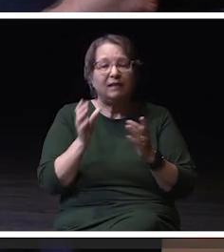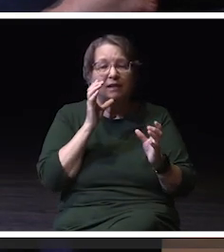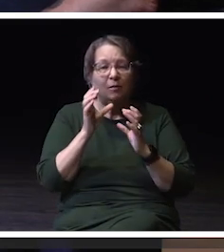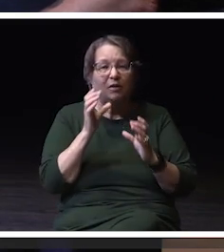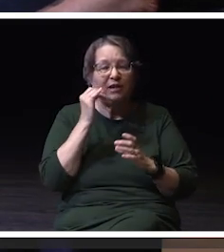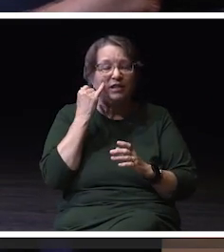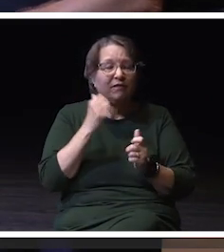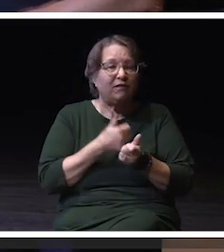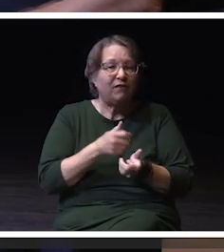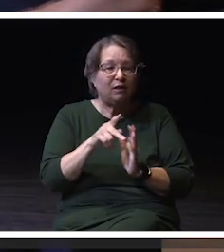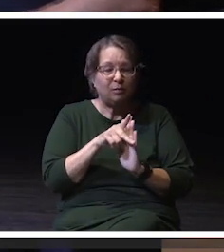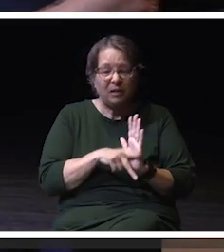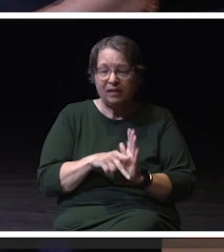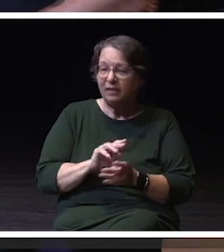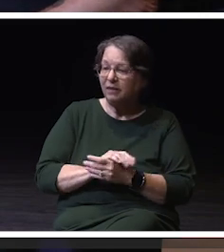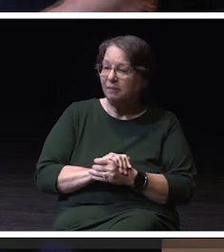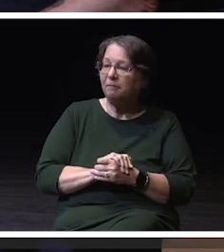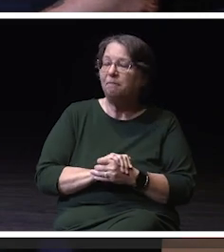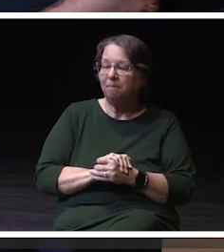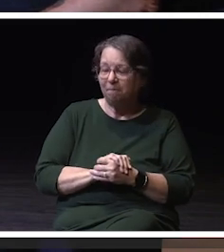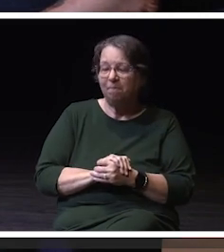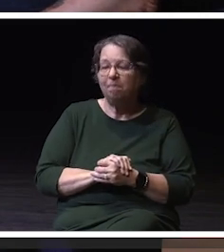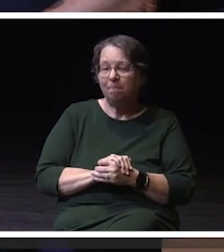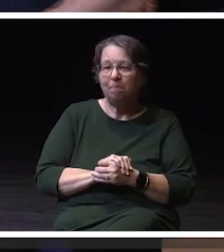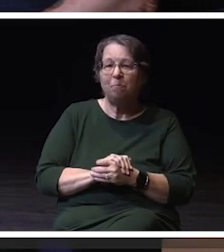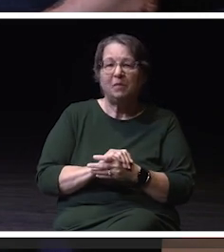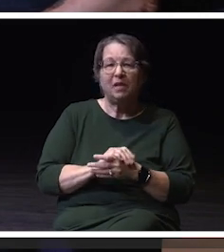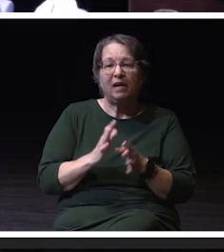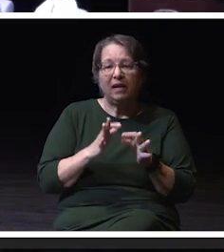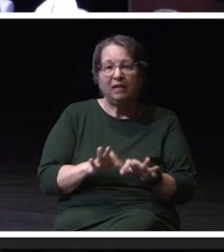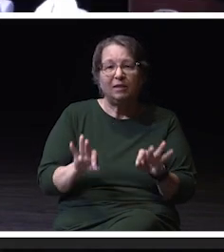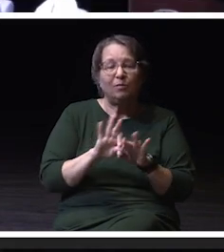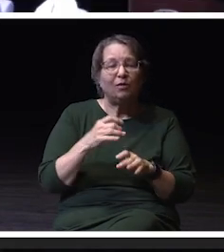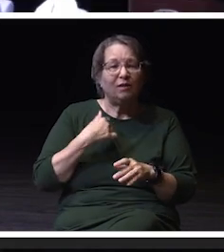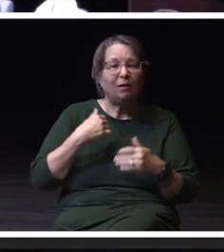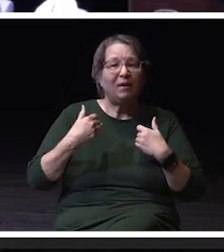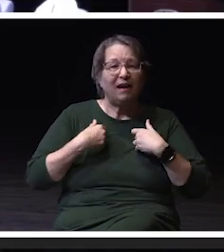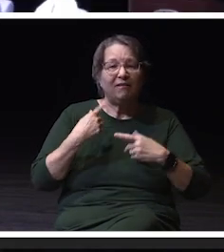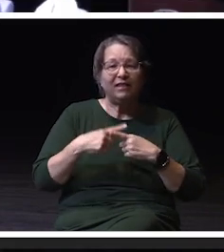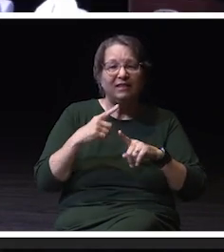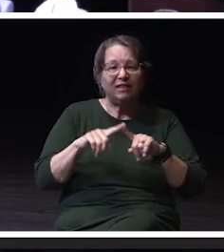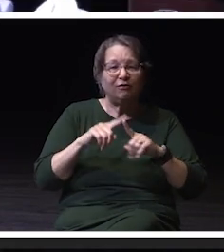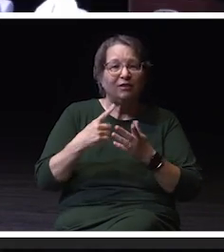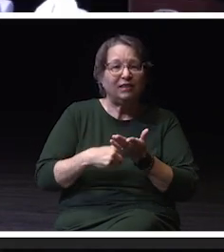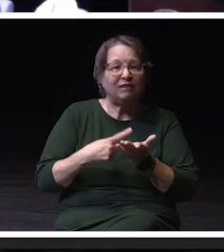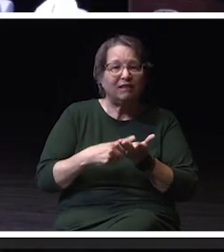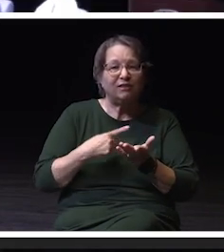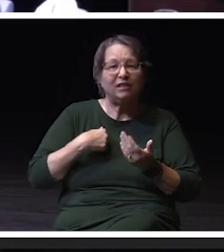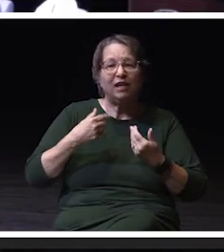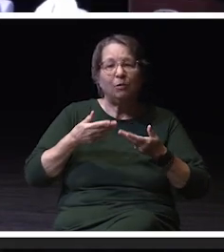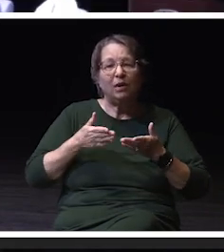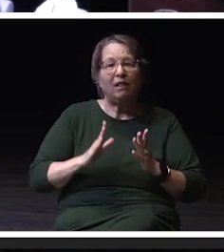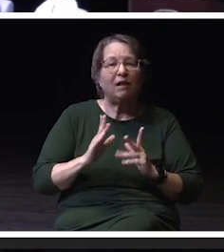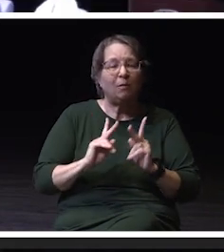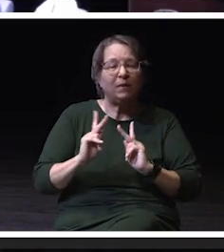I, you know, and I it's important, you know, that these conversations happen and we provide spaces for these conver - these conversations